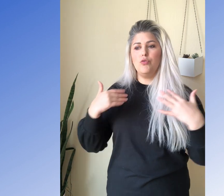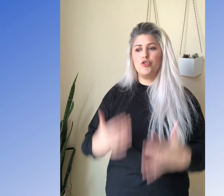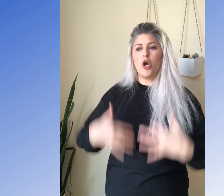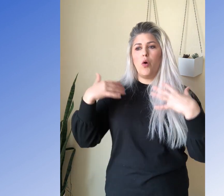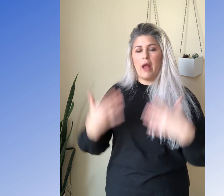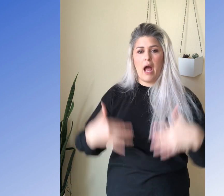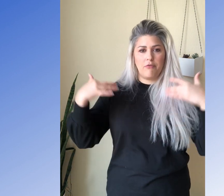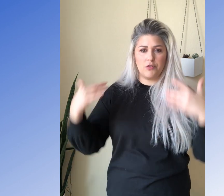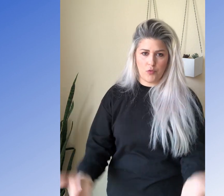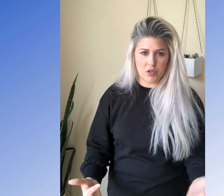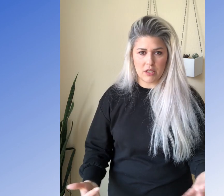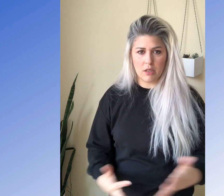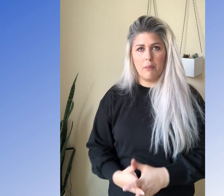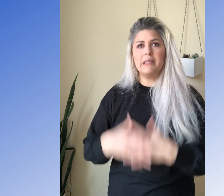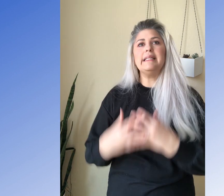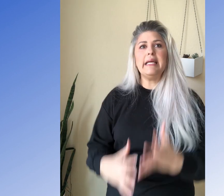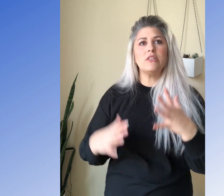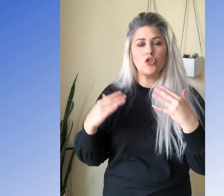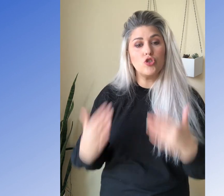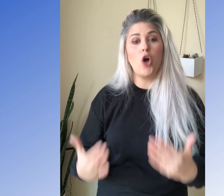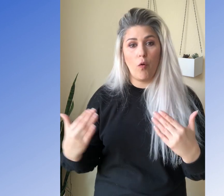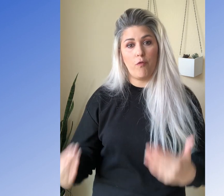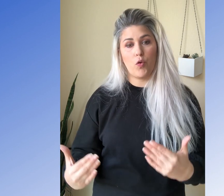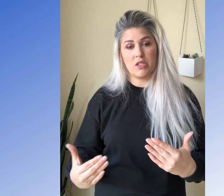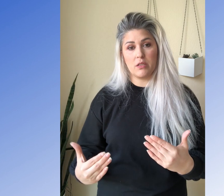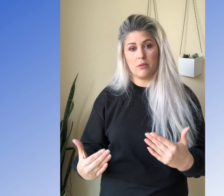You don't have to force it. Please don't force it.